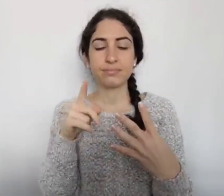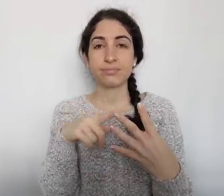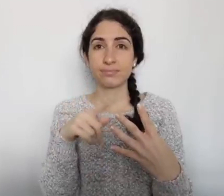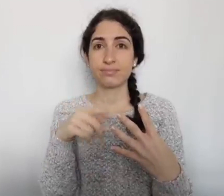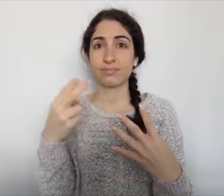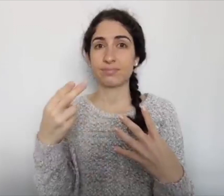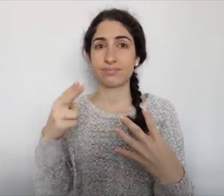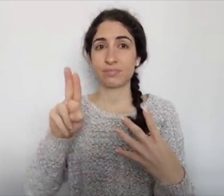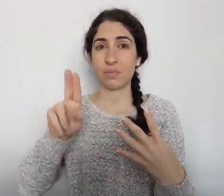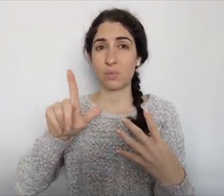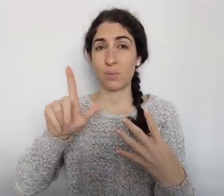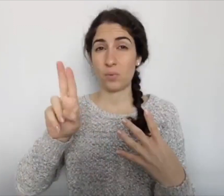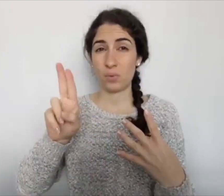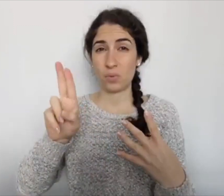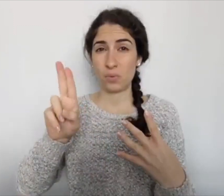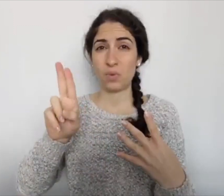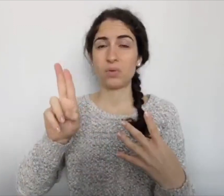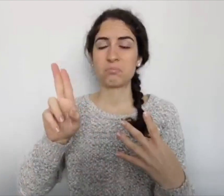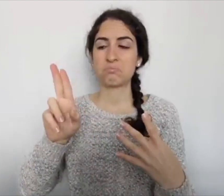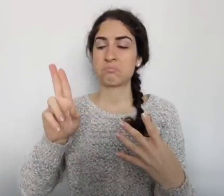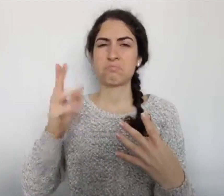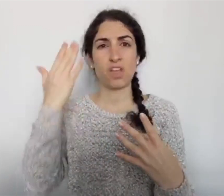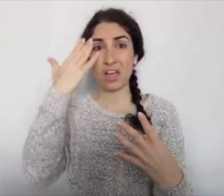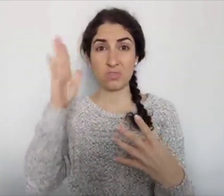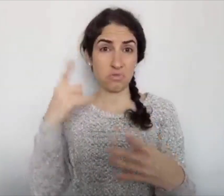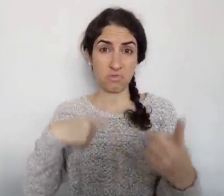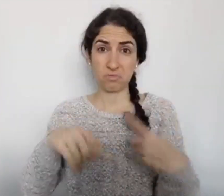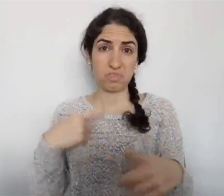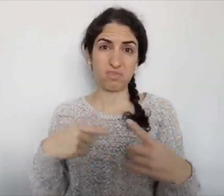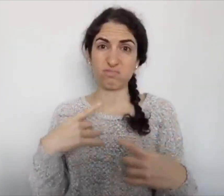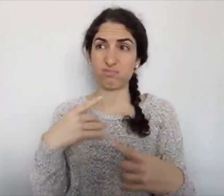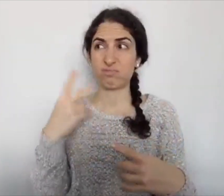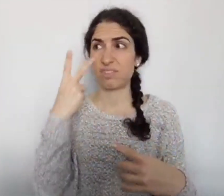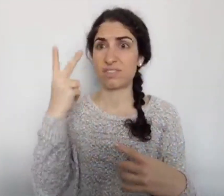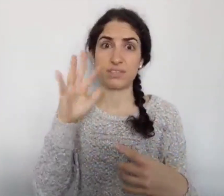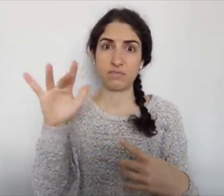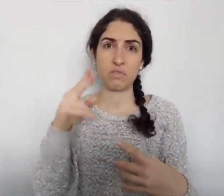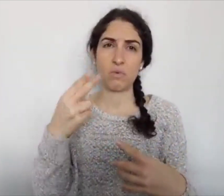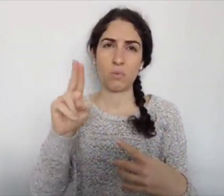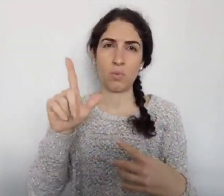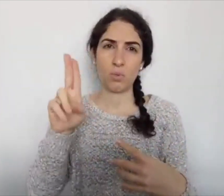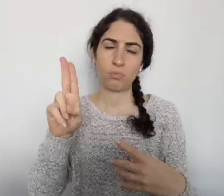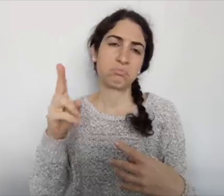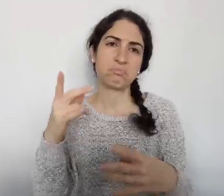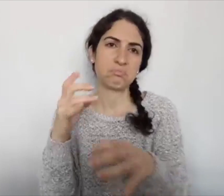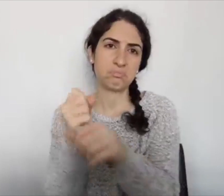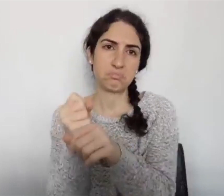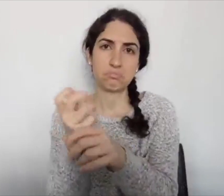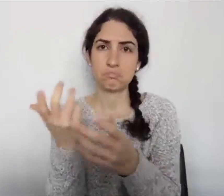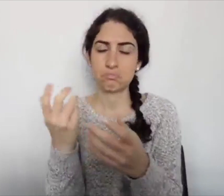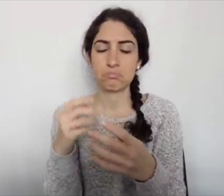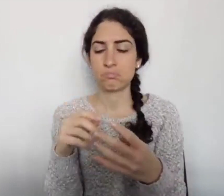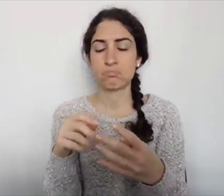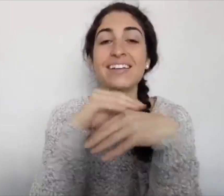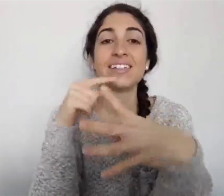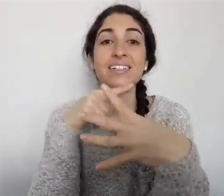Second is Hulu -- I don't know a sign for that one; I've just seen it fingerspelled. It's already condensed.